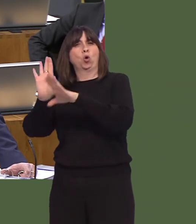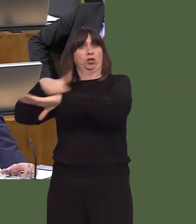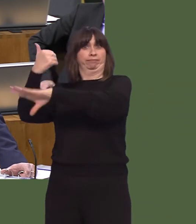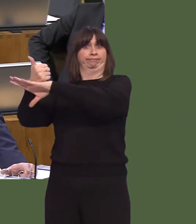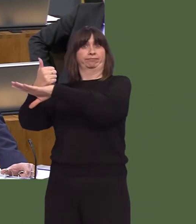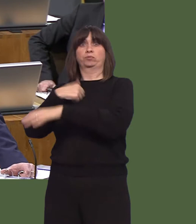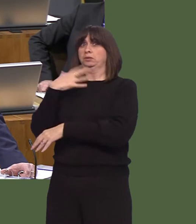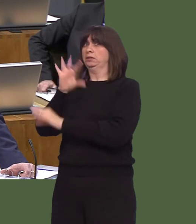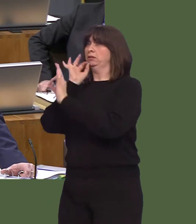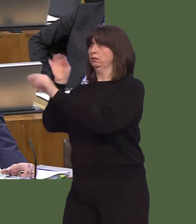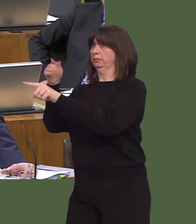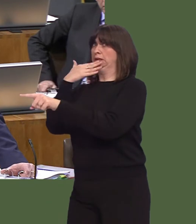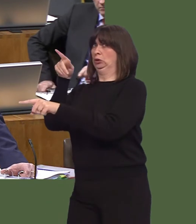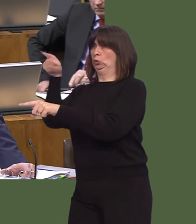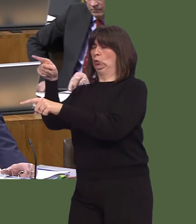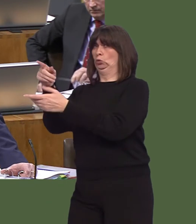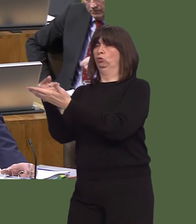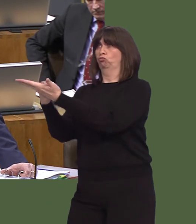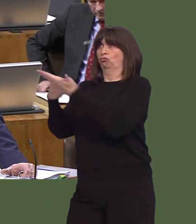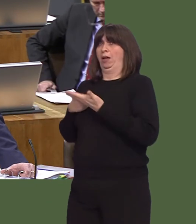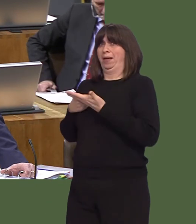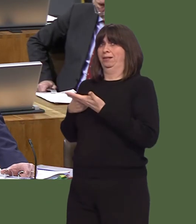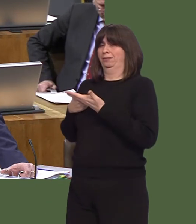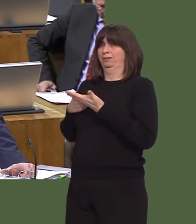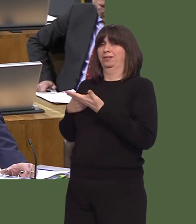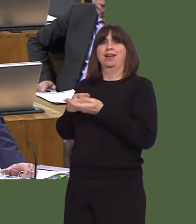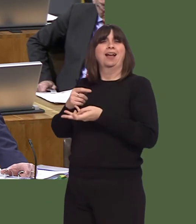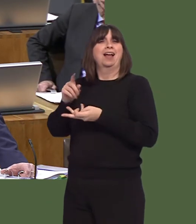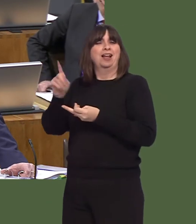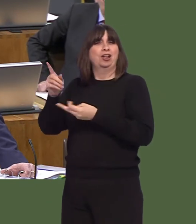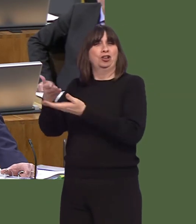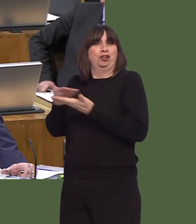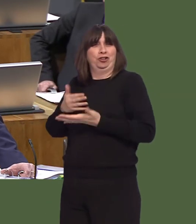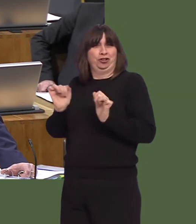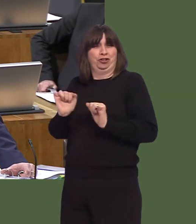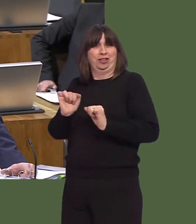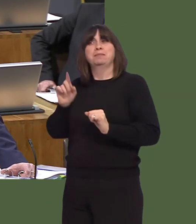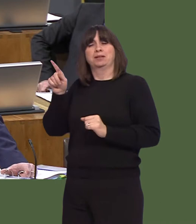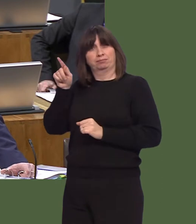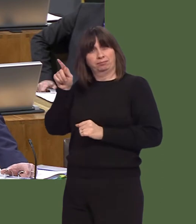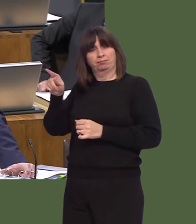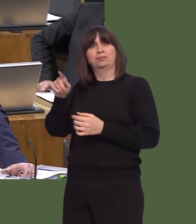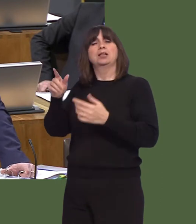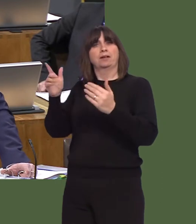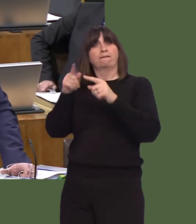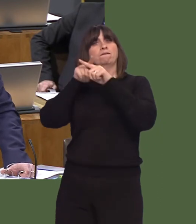Because we've asked the fair work board to provide recommendations to us, it wouldn't be appropriate to pre-empt their findings by committing to Chwarae Teg's benchmark at